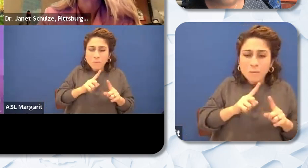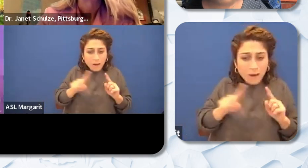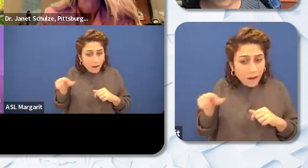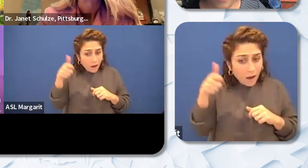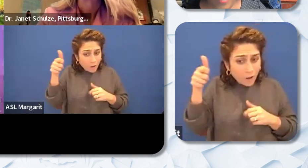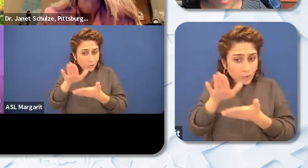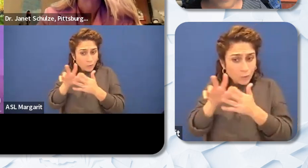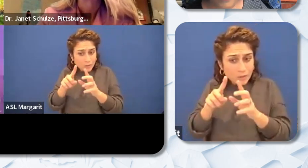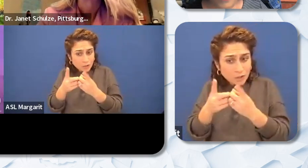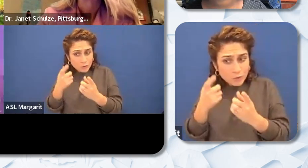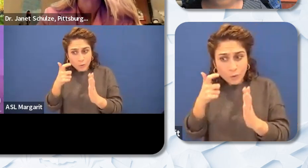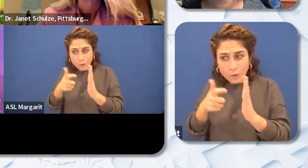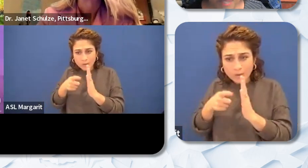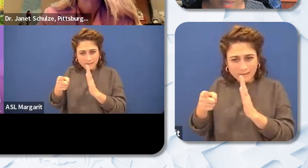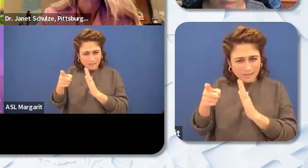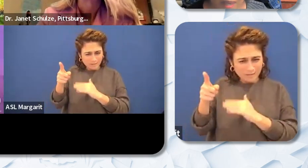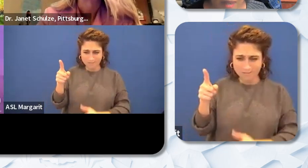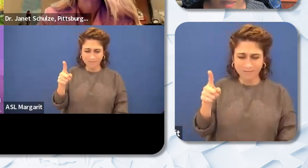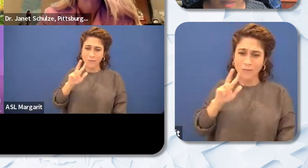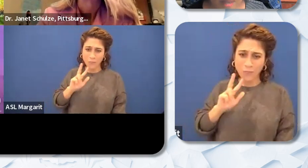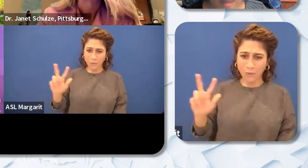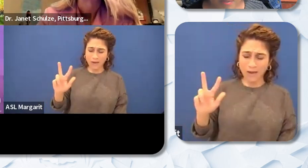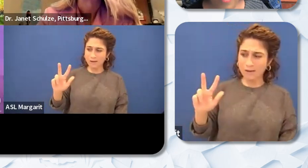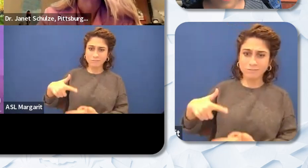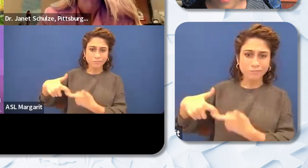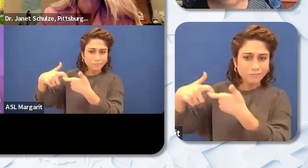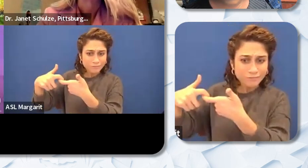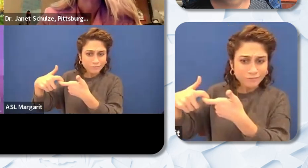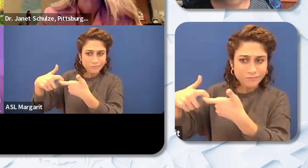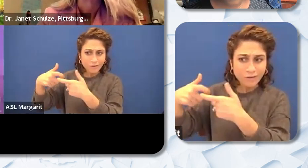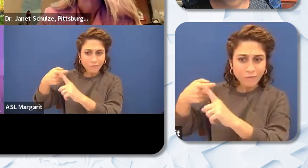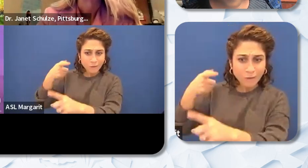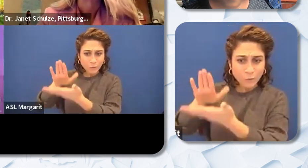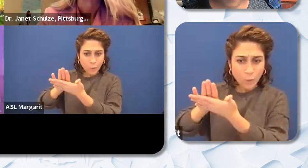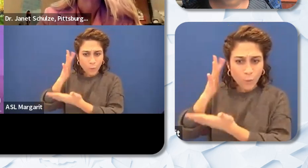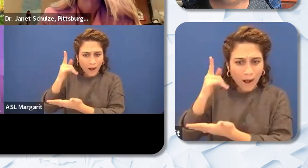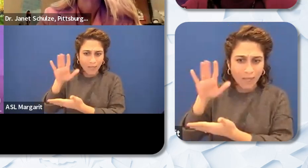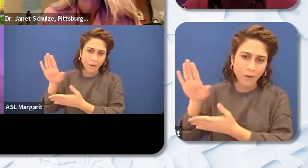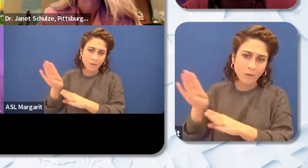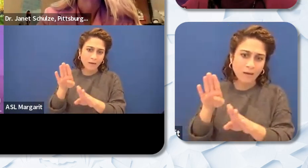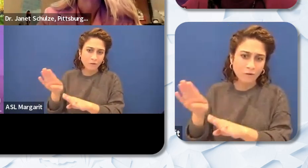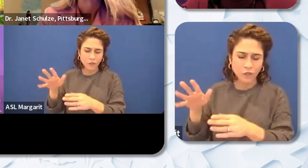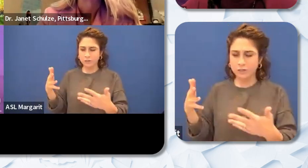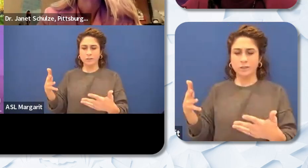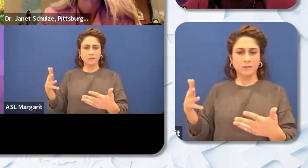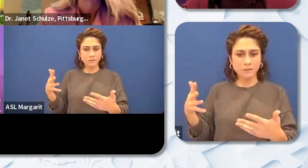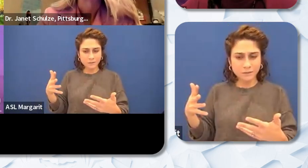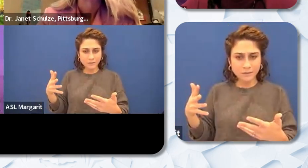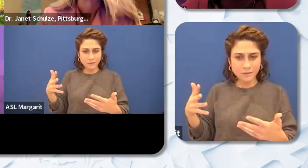suspended at age of three because the acting. So those are some of the things that we need